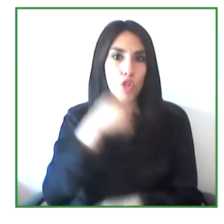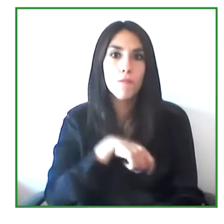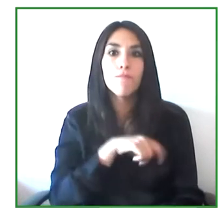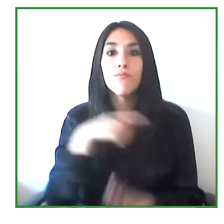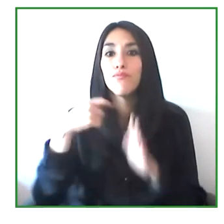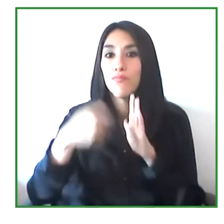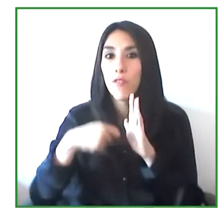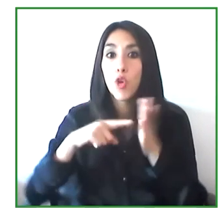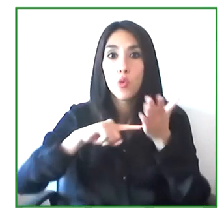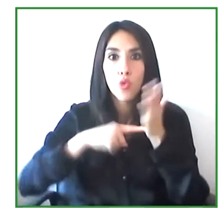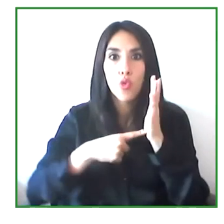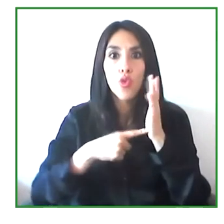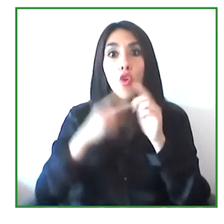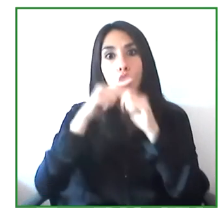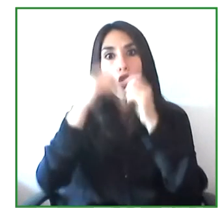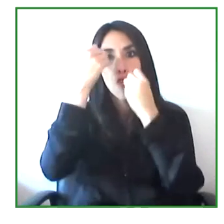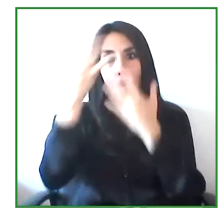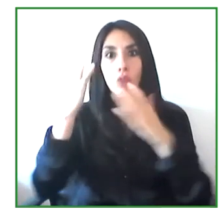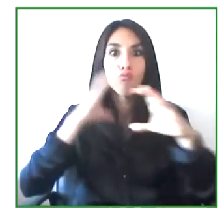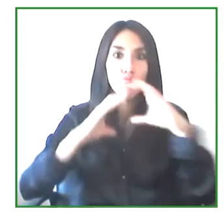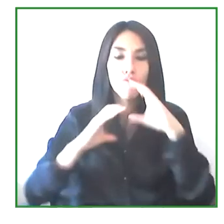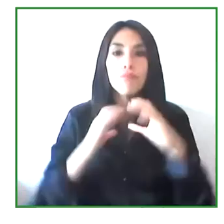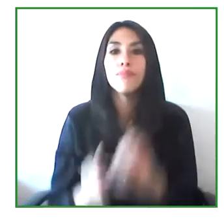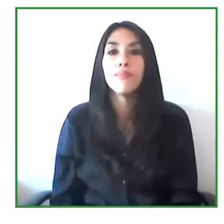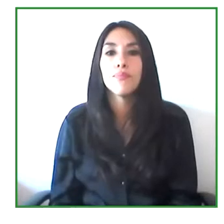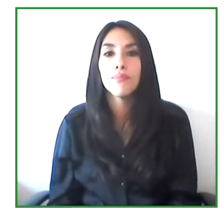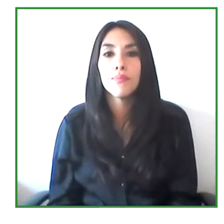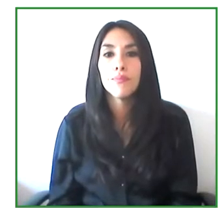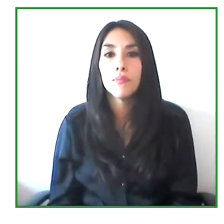Institute for Communication Innovative Technologies